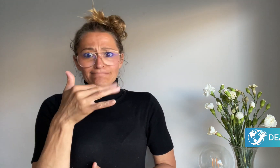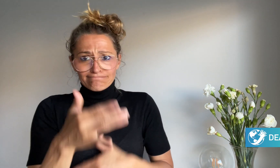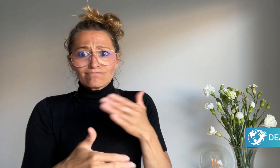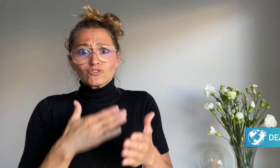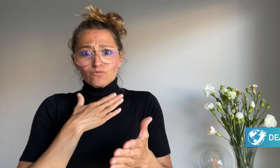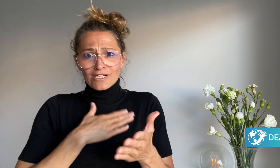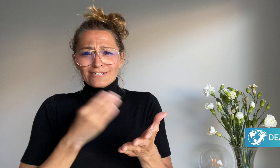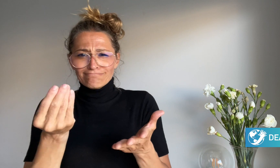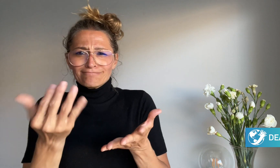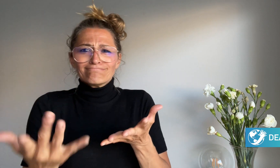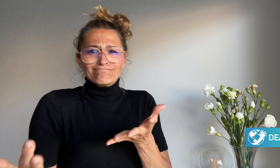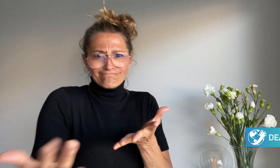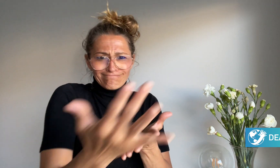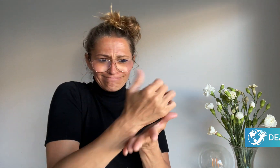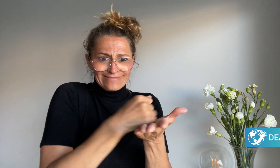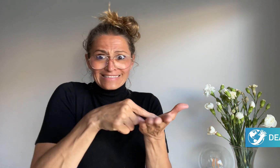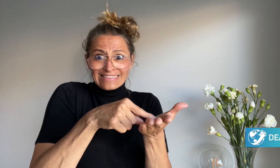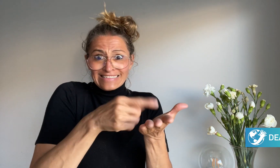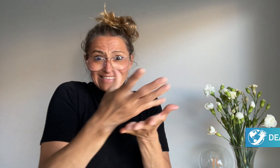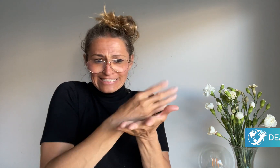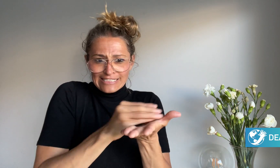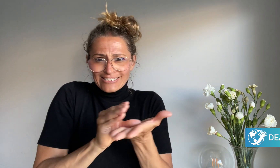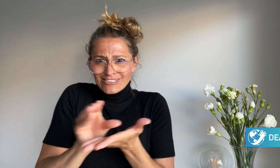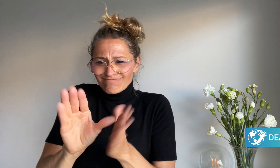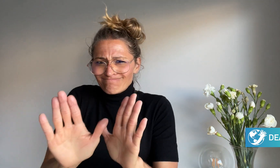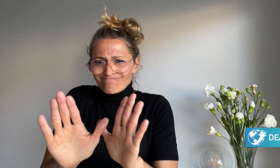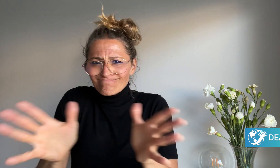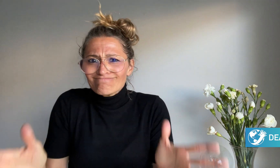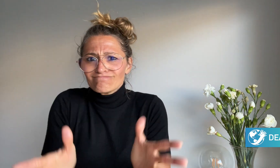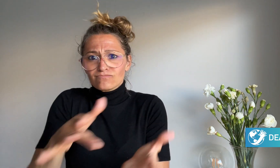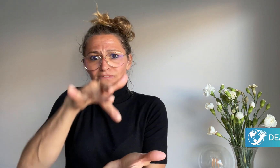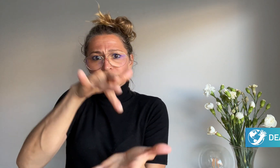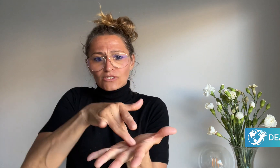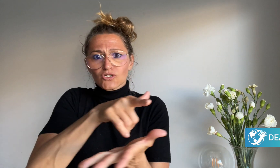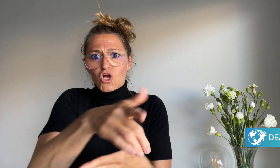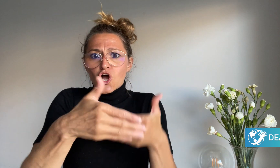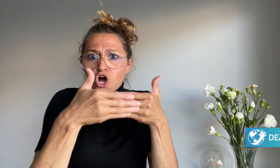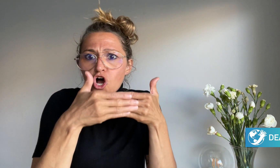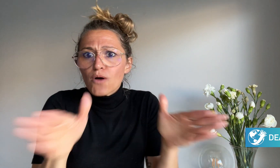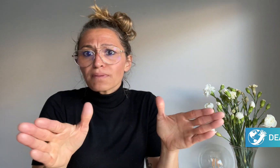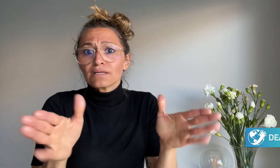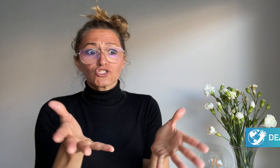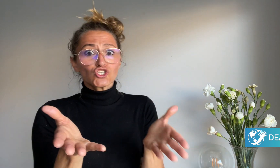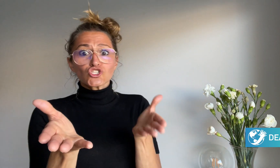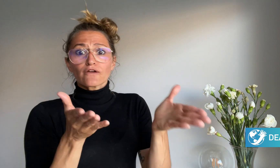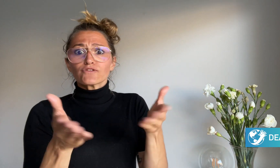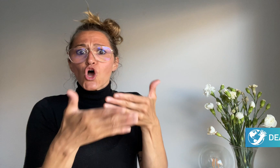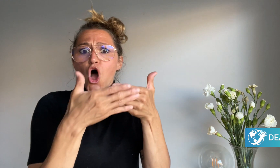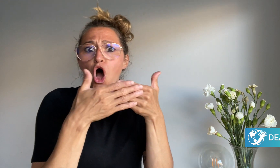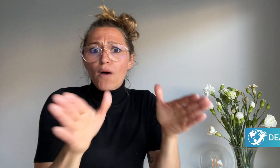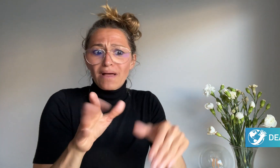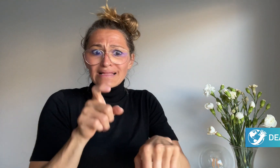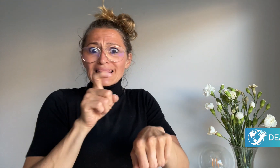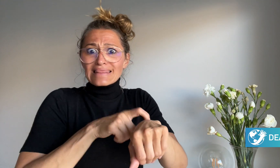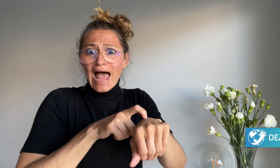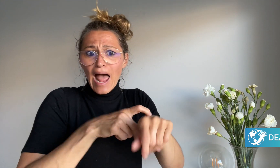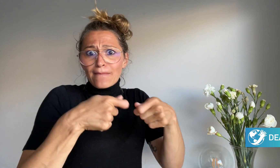and services open for longer, but still need